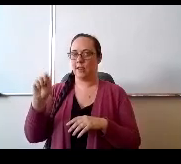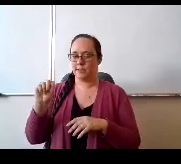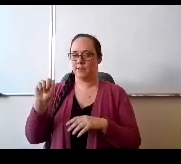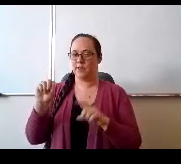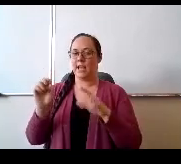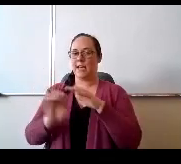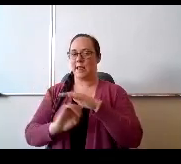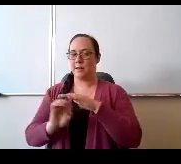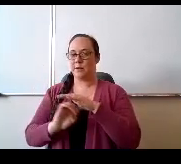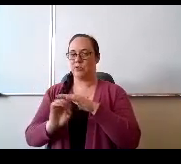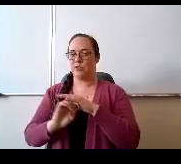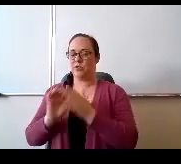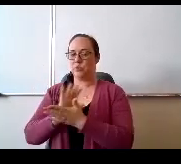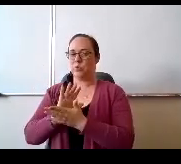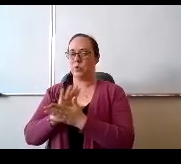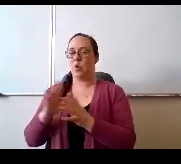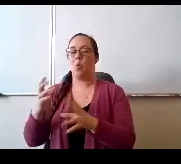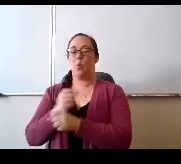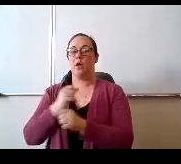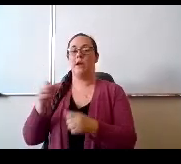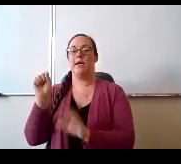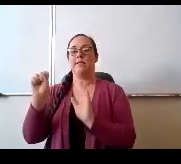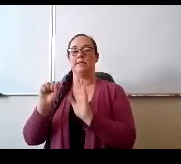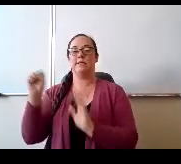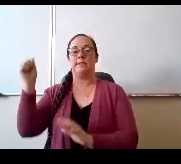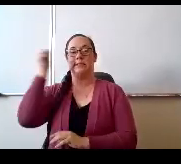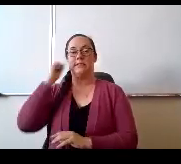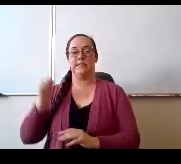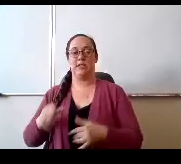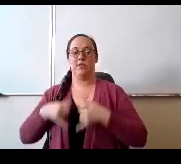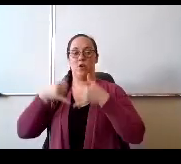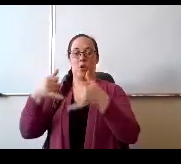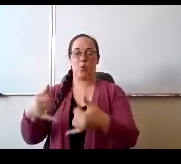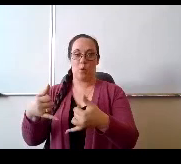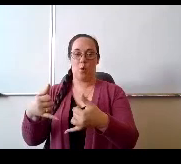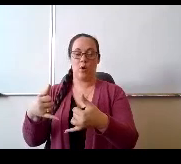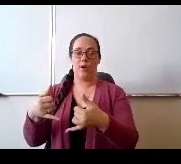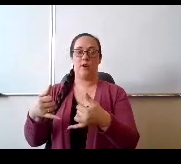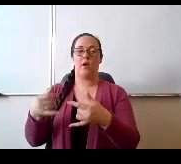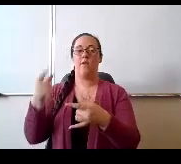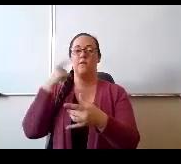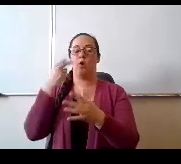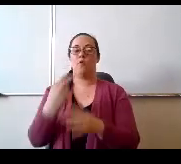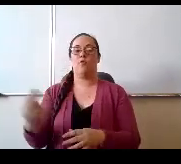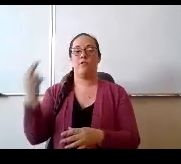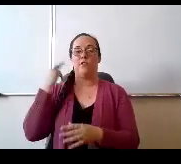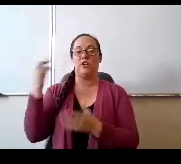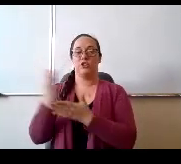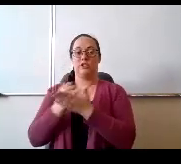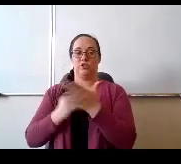won the Silver Award at the Colorado Parent Teacher Association Reflections Art contest.